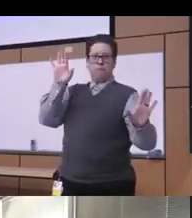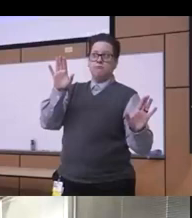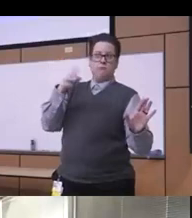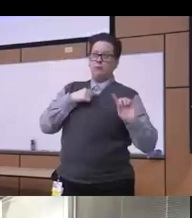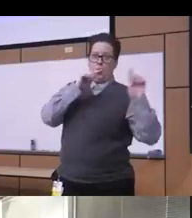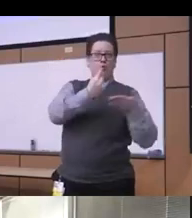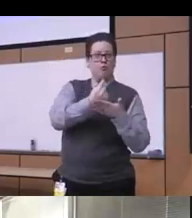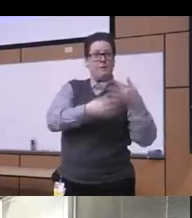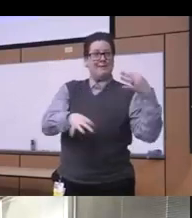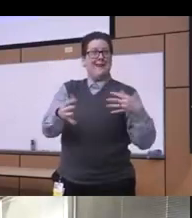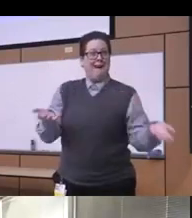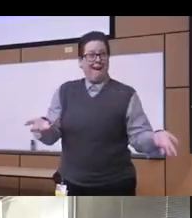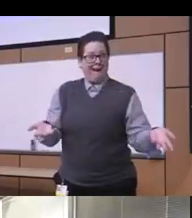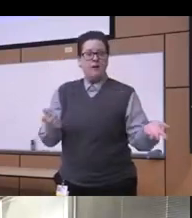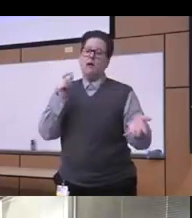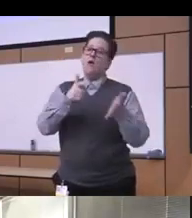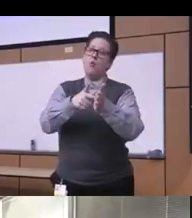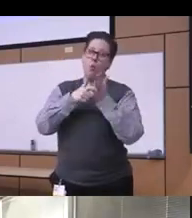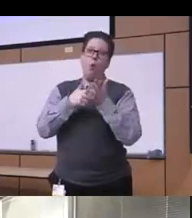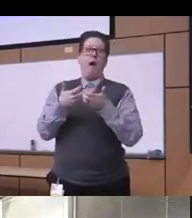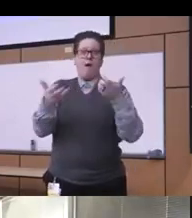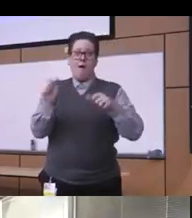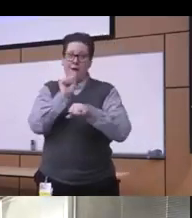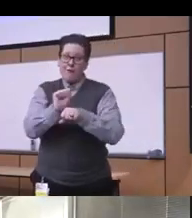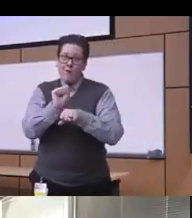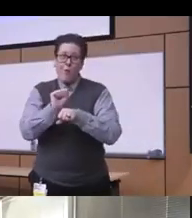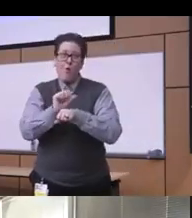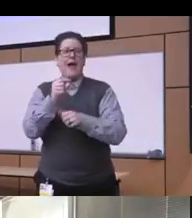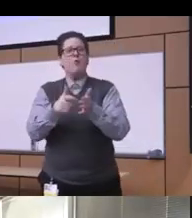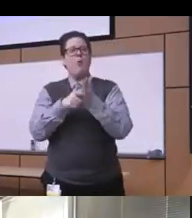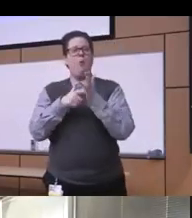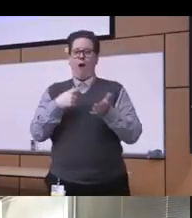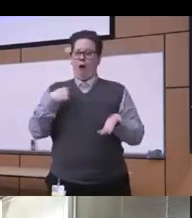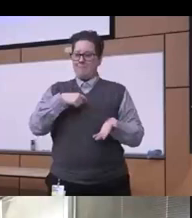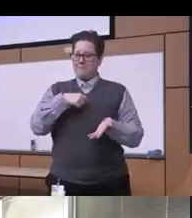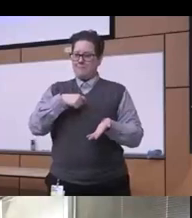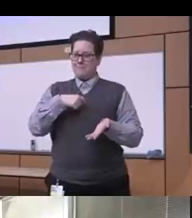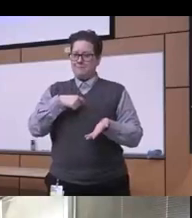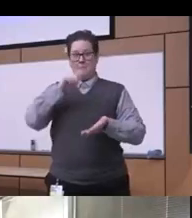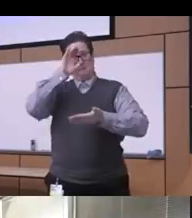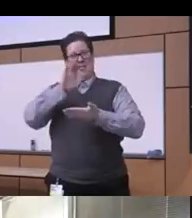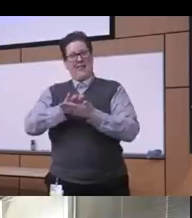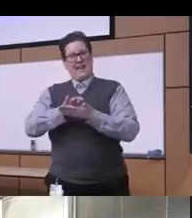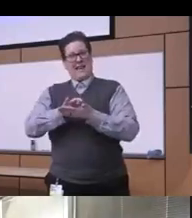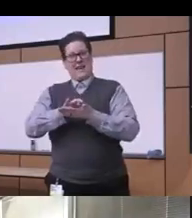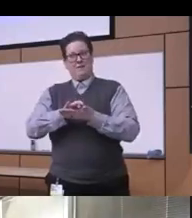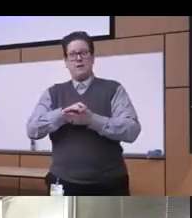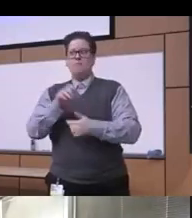really energy a lot of that effort a lot of belief you know in in the fact that we wanted to humanize